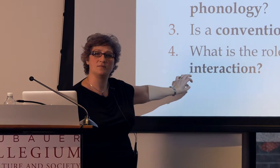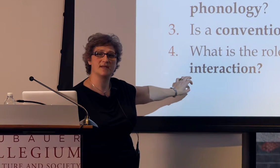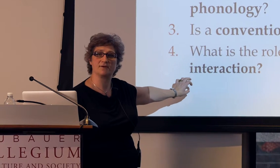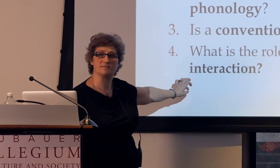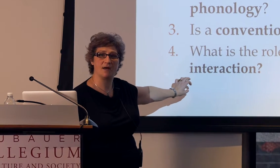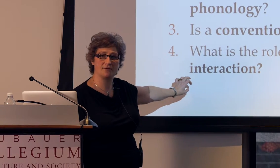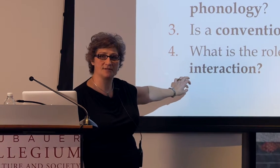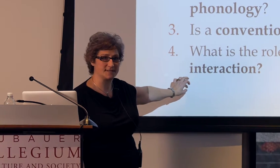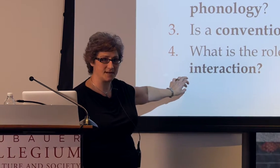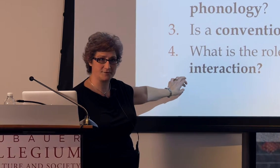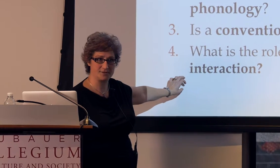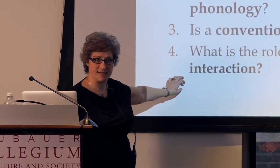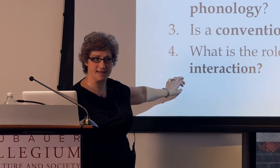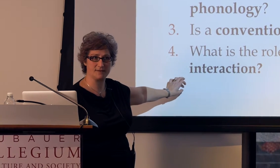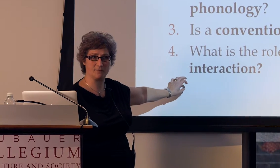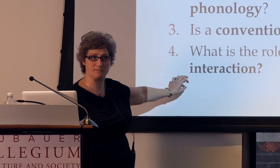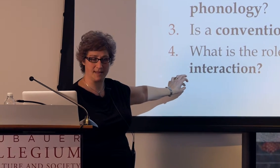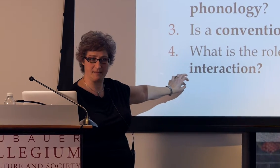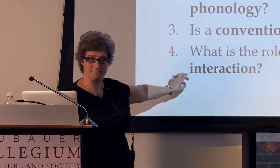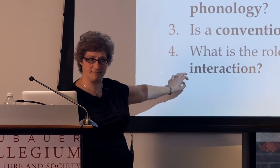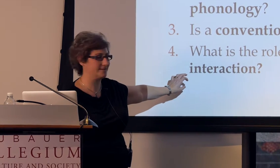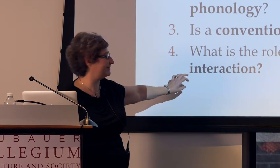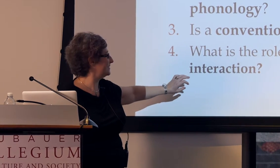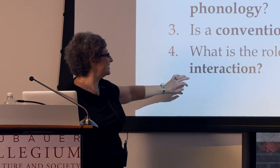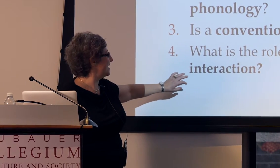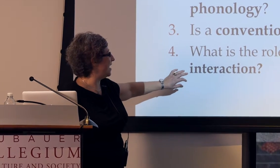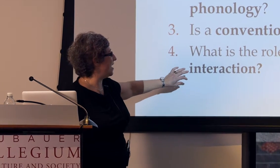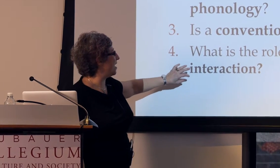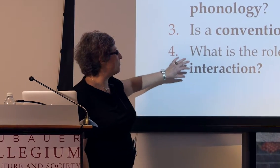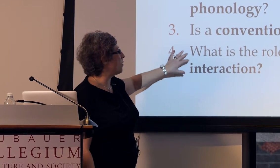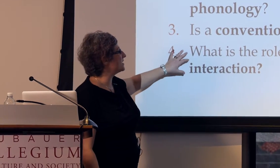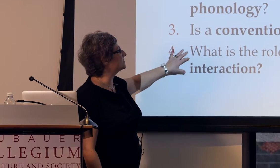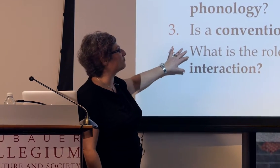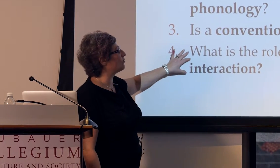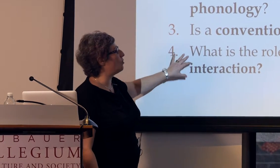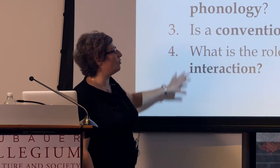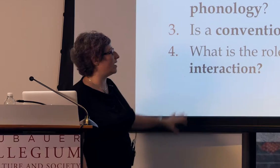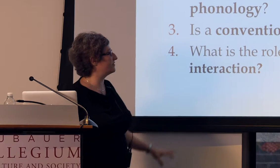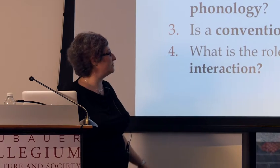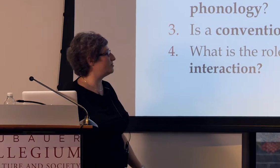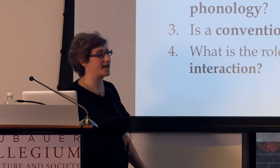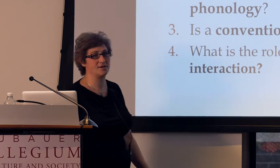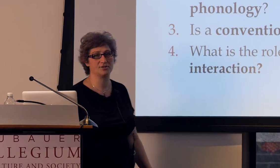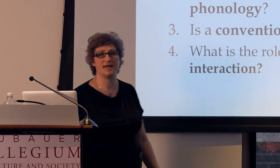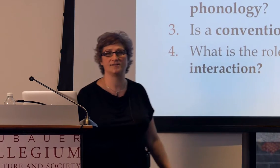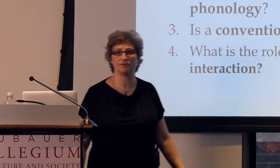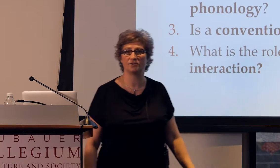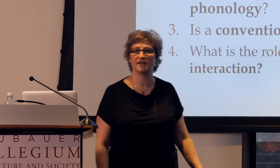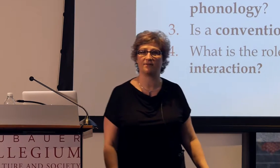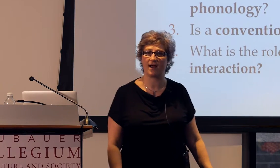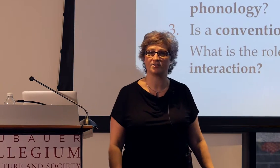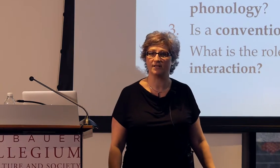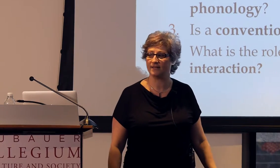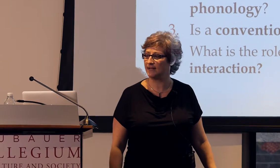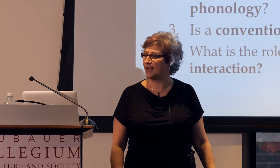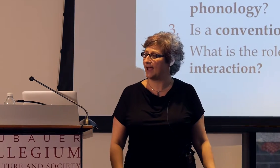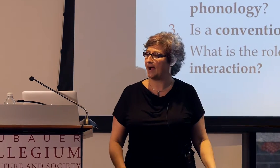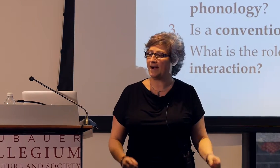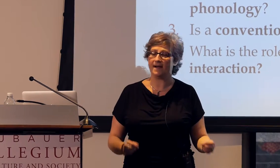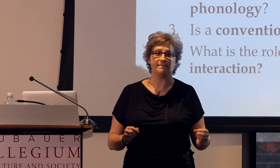the homesigner's mother doesn't understand him. What is the role of communication and social interaction?